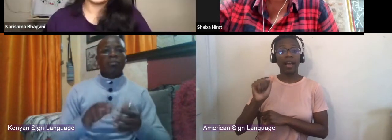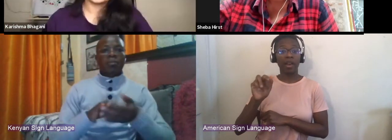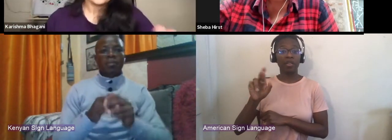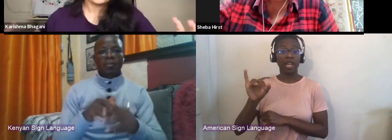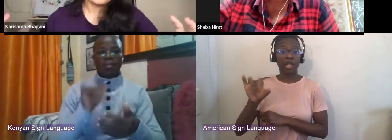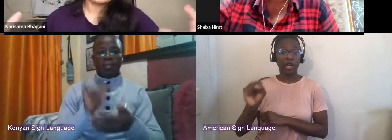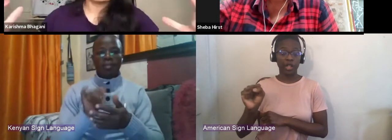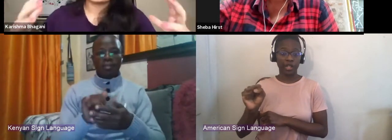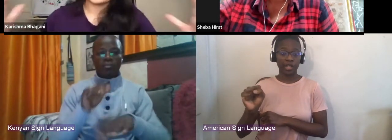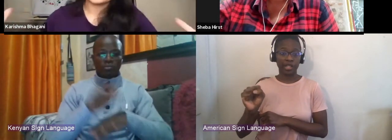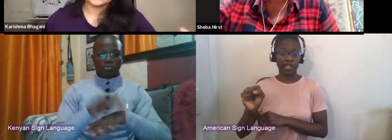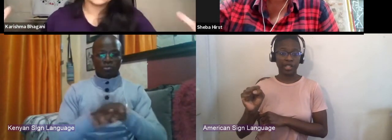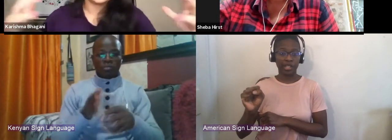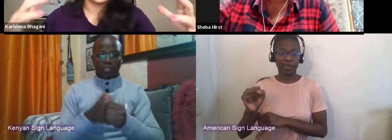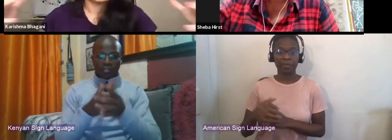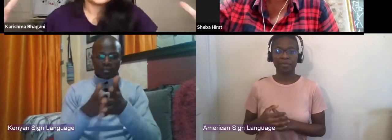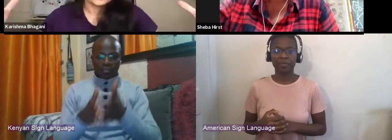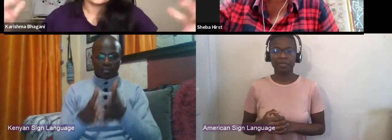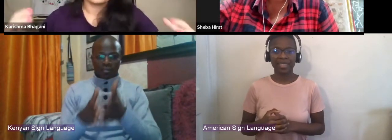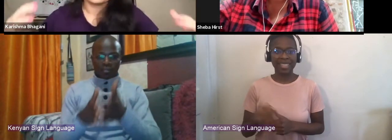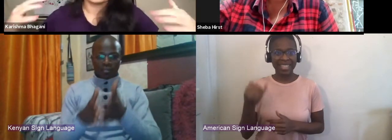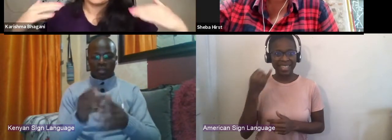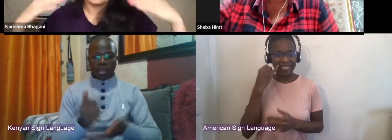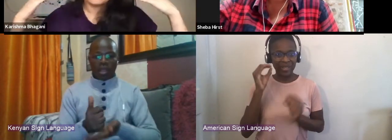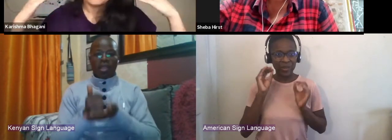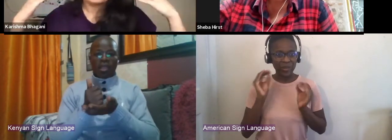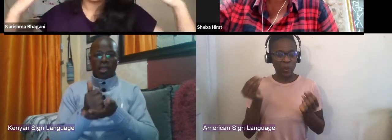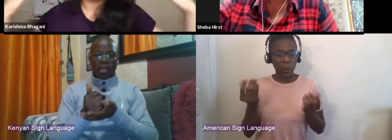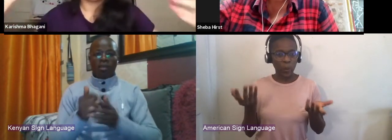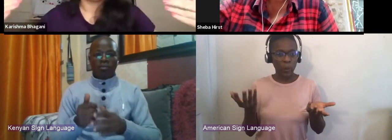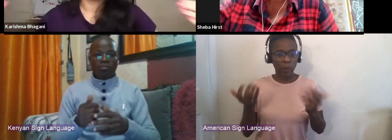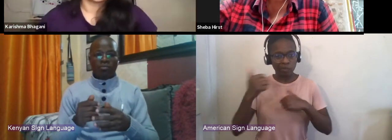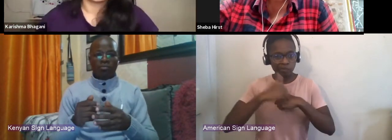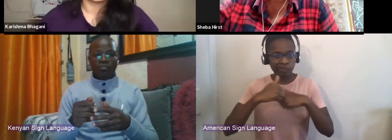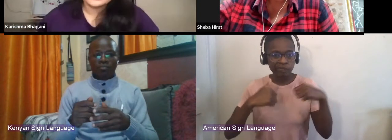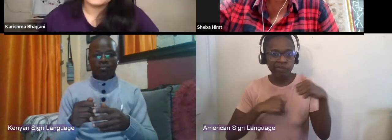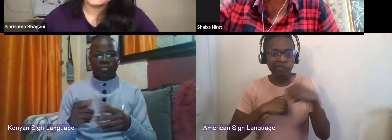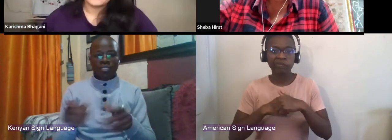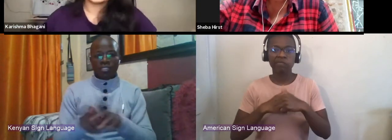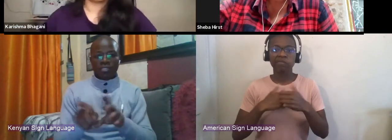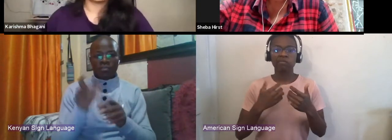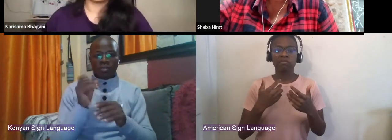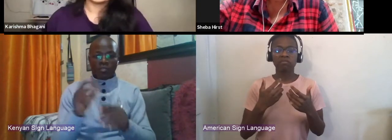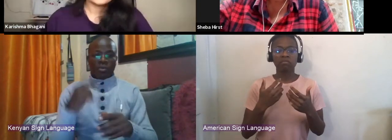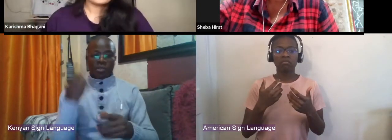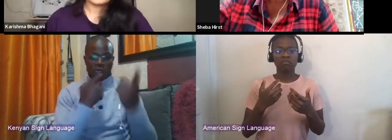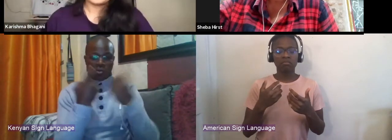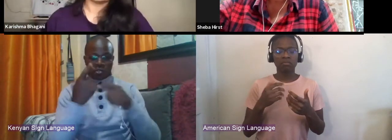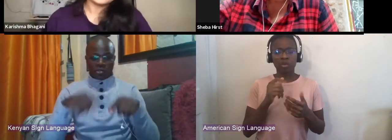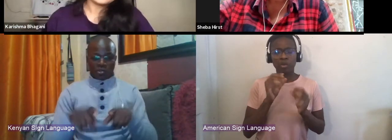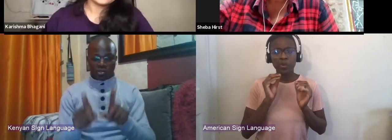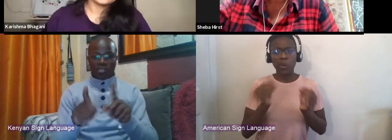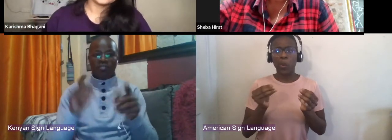but without that sense of consolidation or being able to question yourself in that space it becomes very difficult.